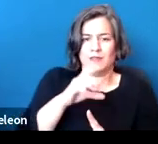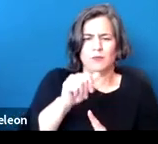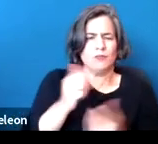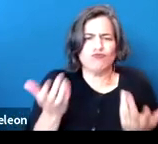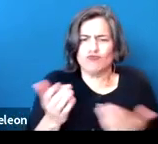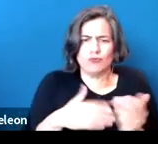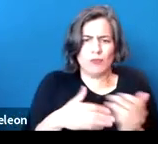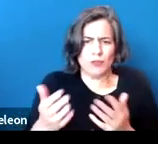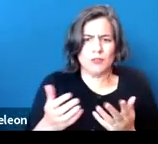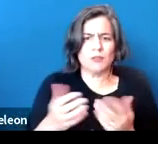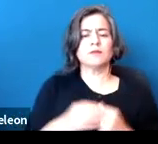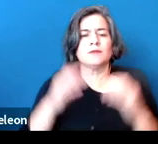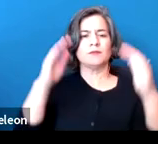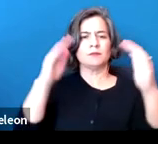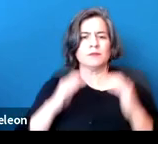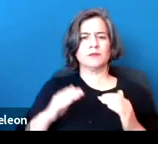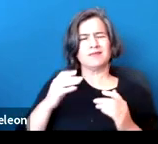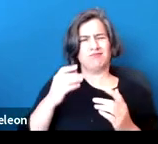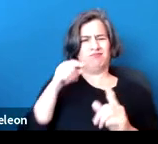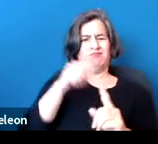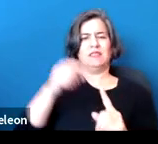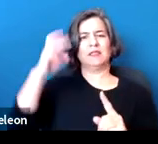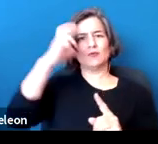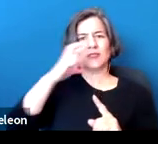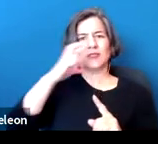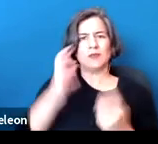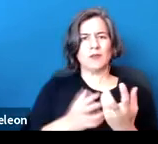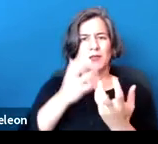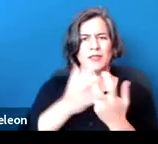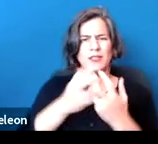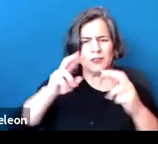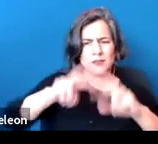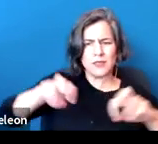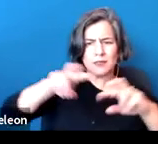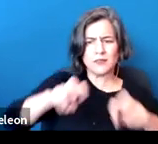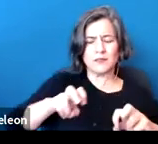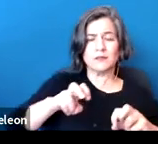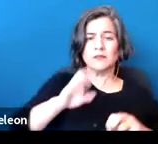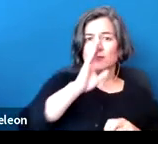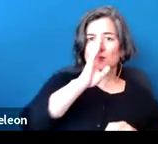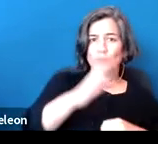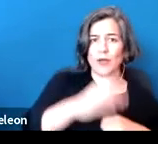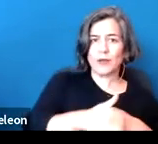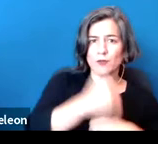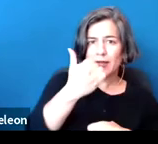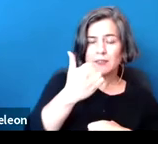and reasonable accommodation analysis, including direct-prep [phonetic] and some tenant protections at the end.